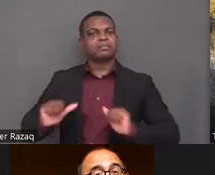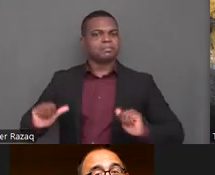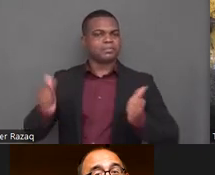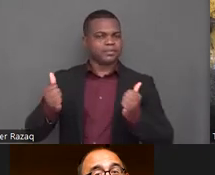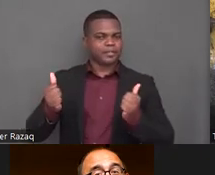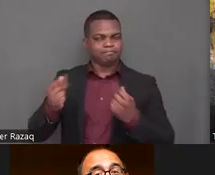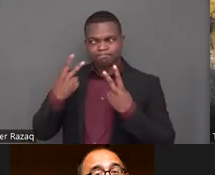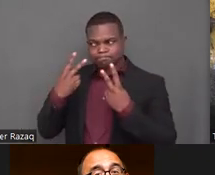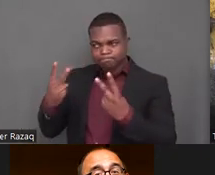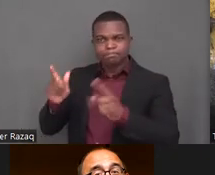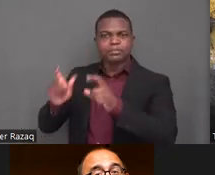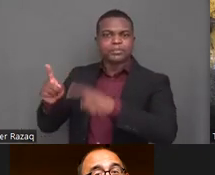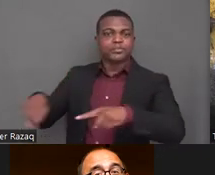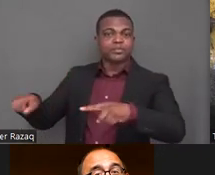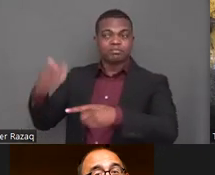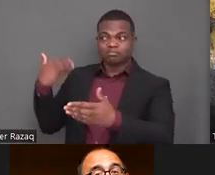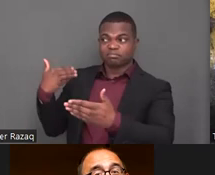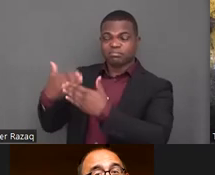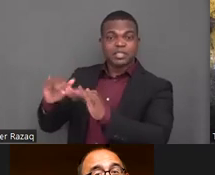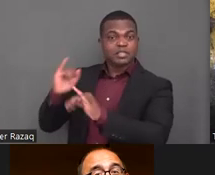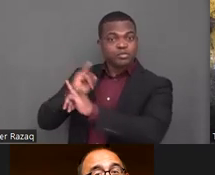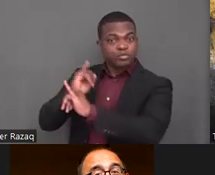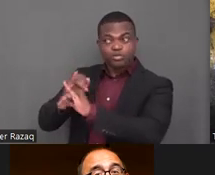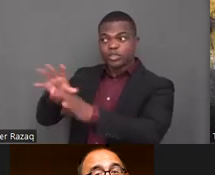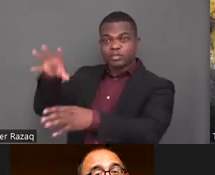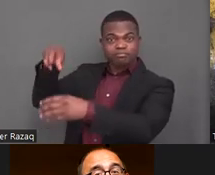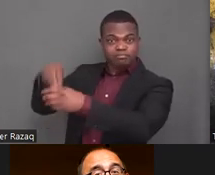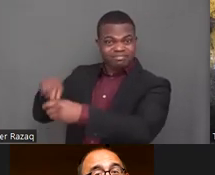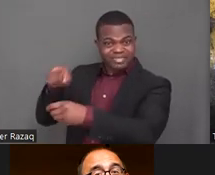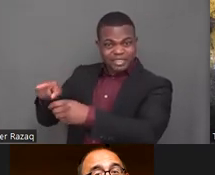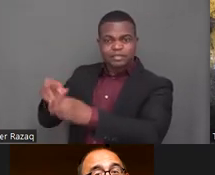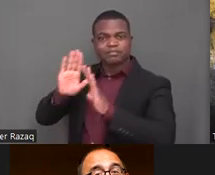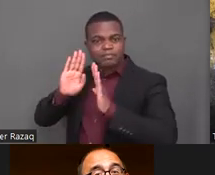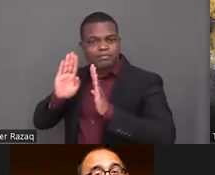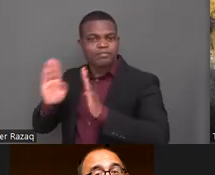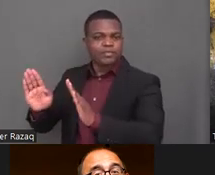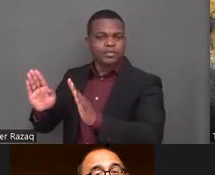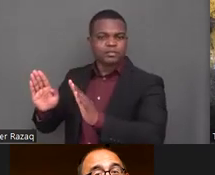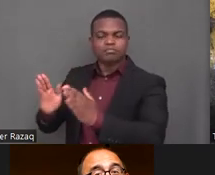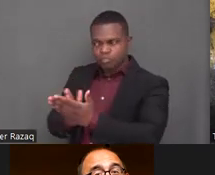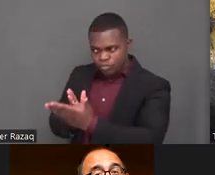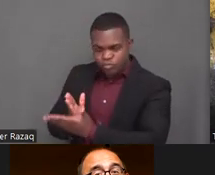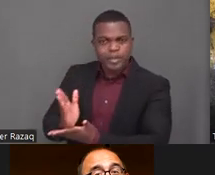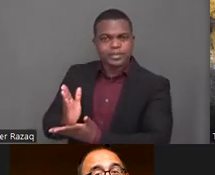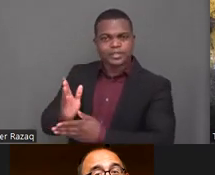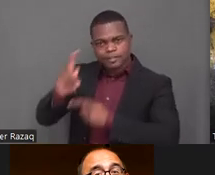liberty and participation in making policy and law regarding deinstitutionalization